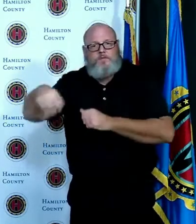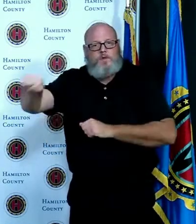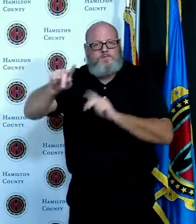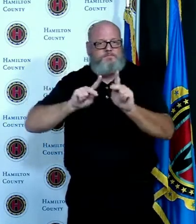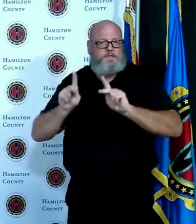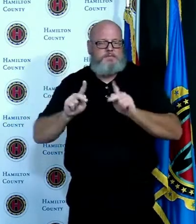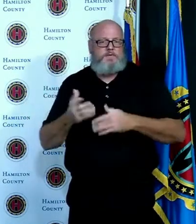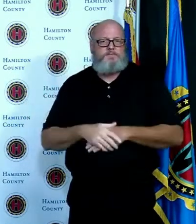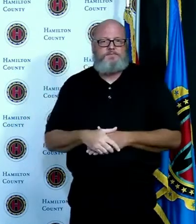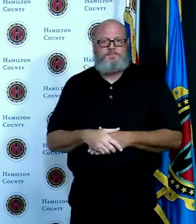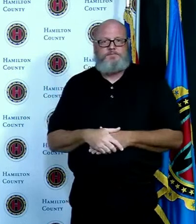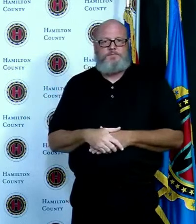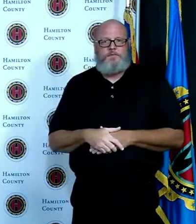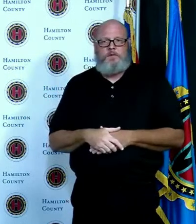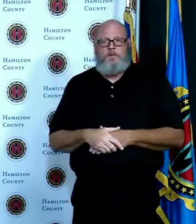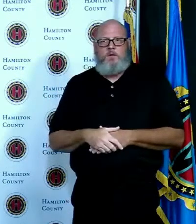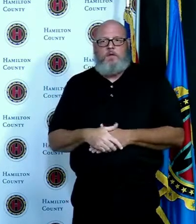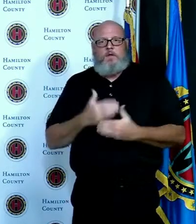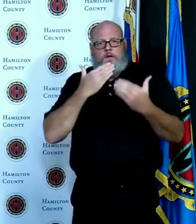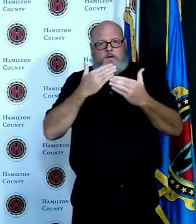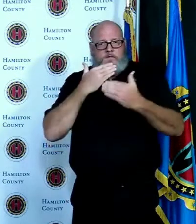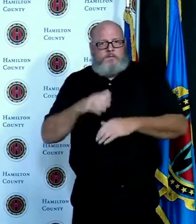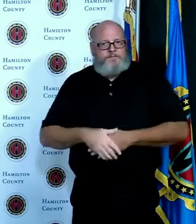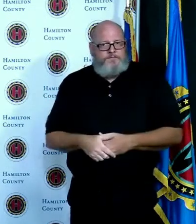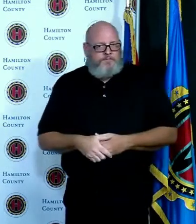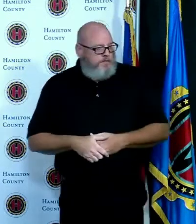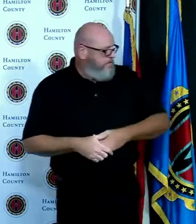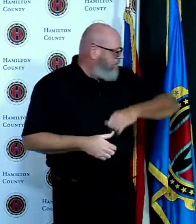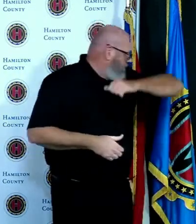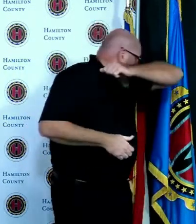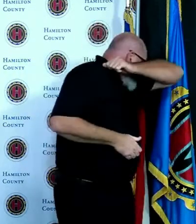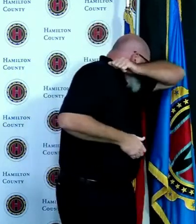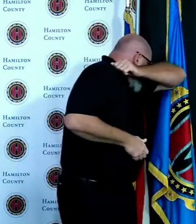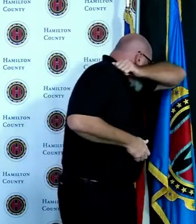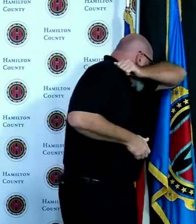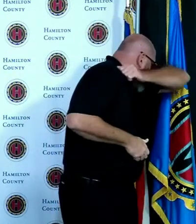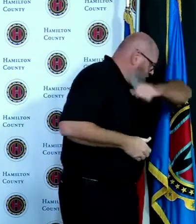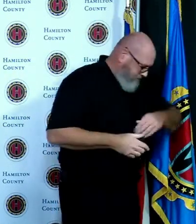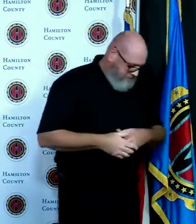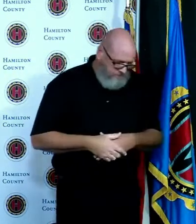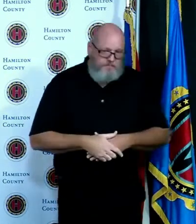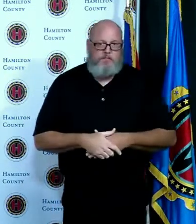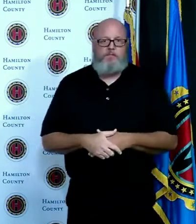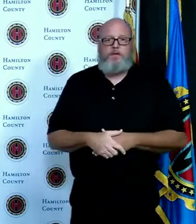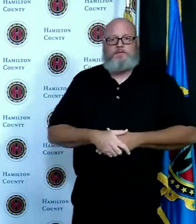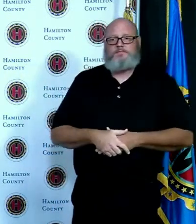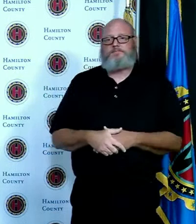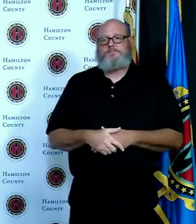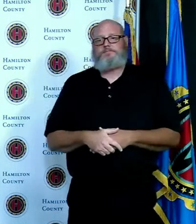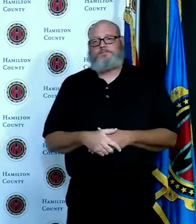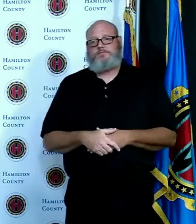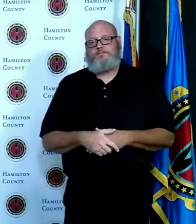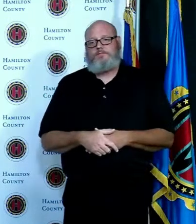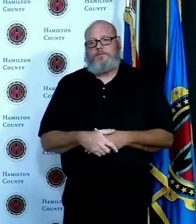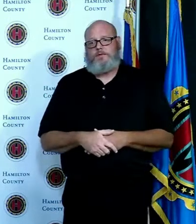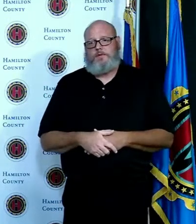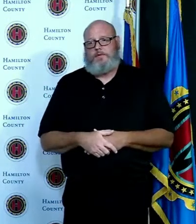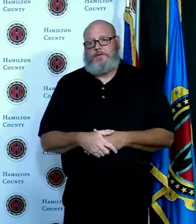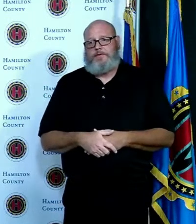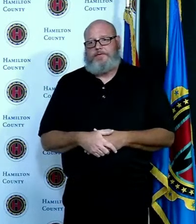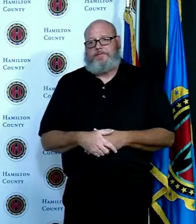thank you for all that next question is from Chris Wetterich from the Business Courier